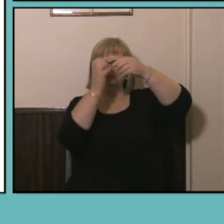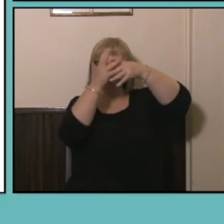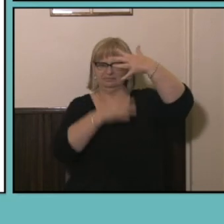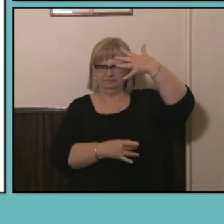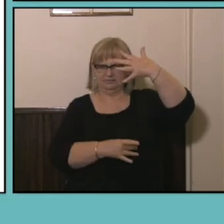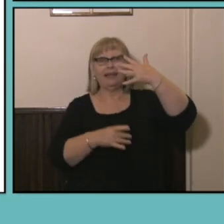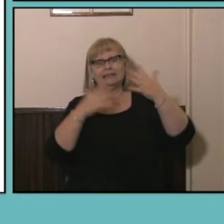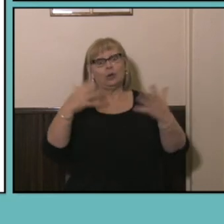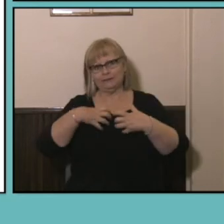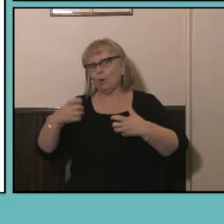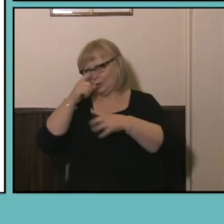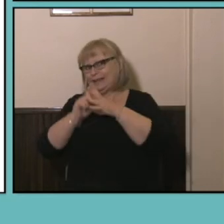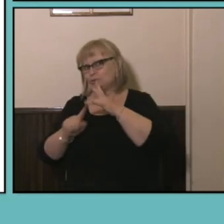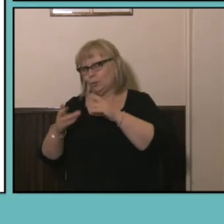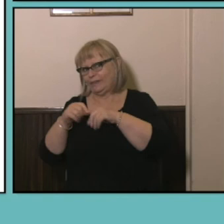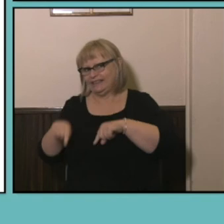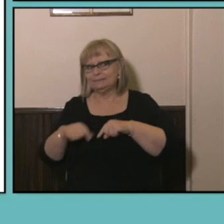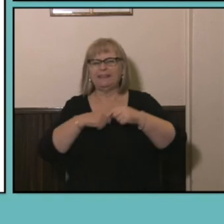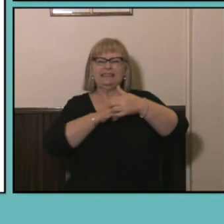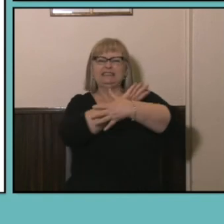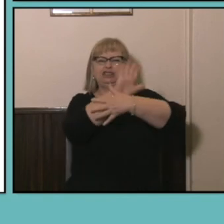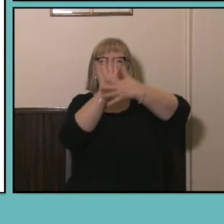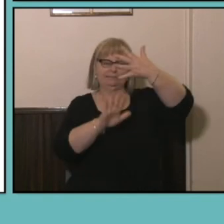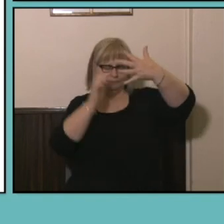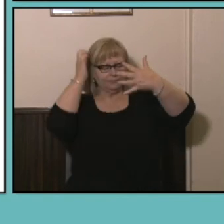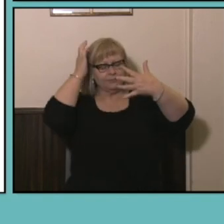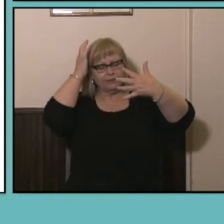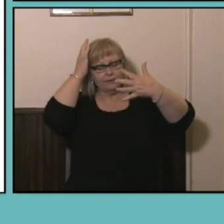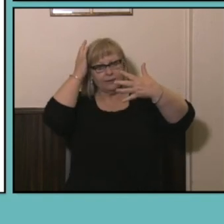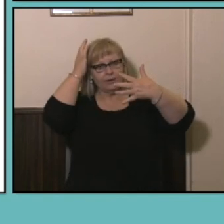that could be done with this data- as a nation we are still a nation of car